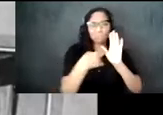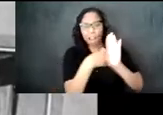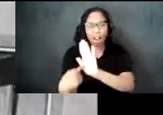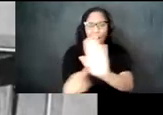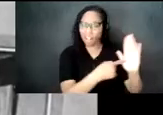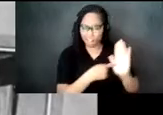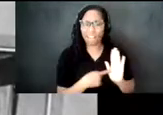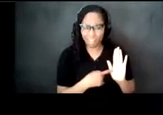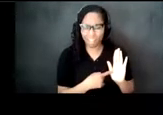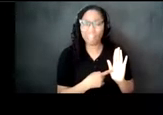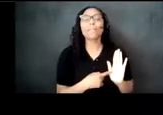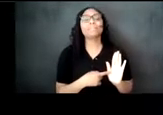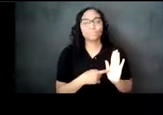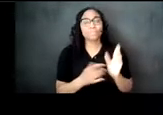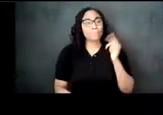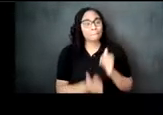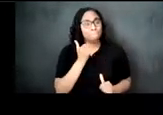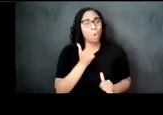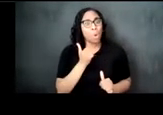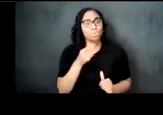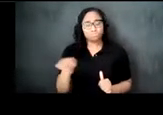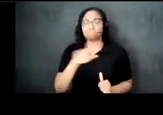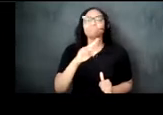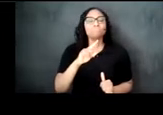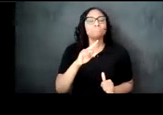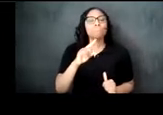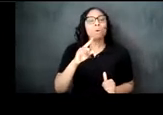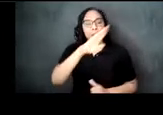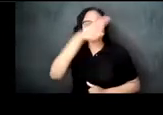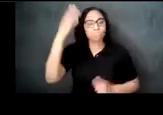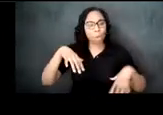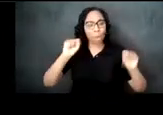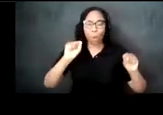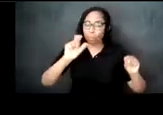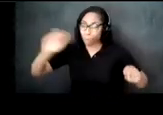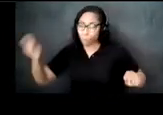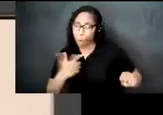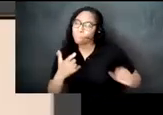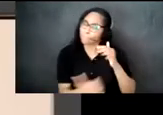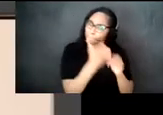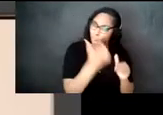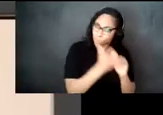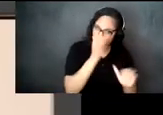most of them were black owneds but not all the books publisher regularly solicited